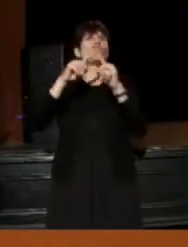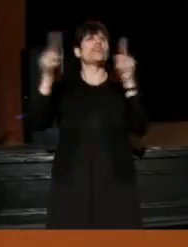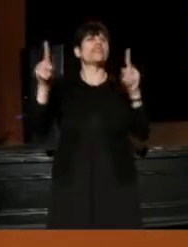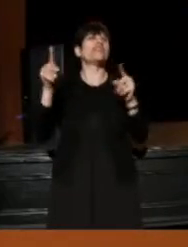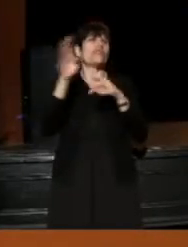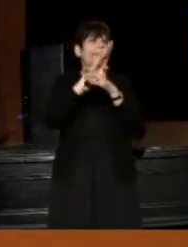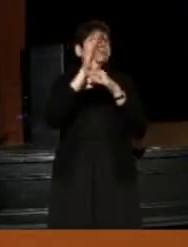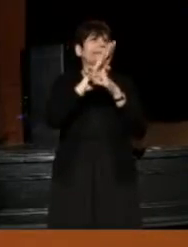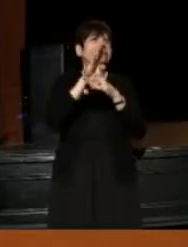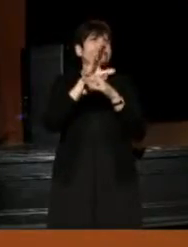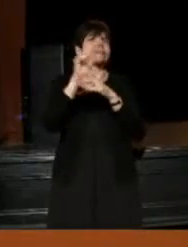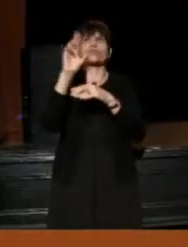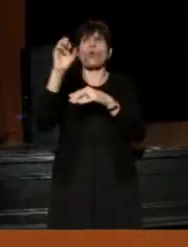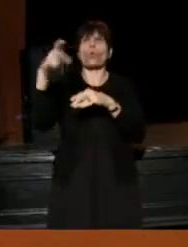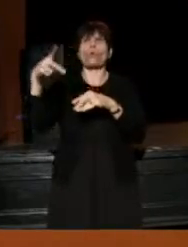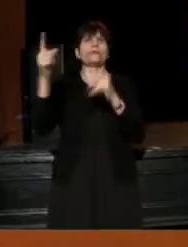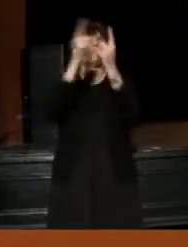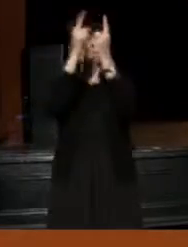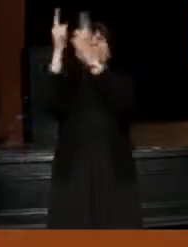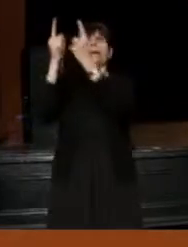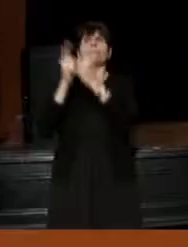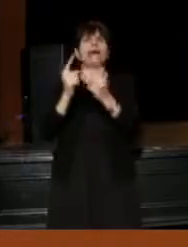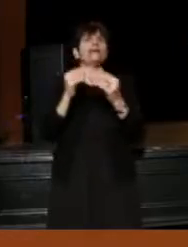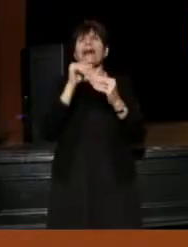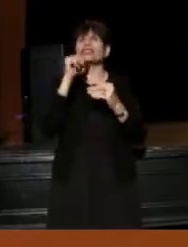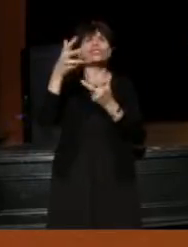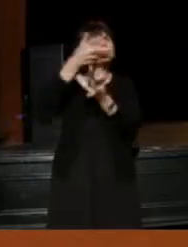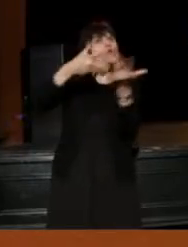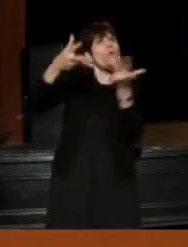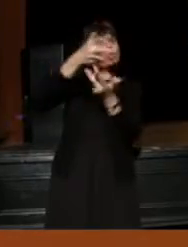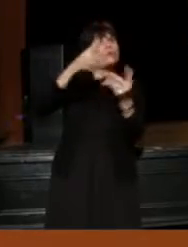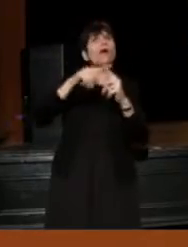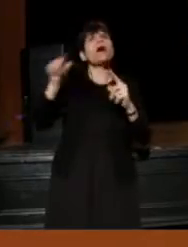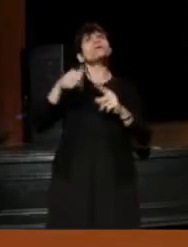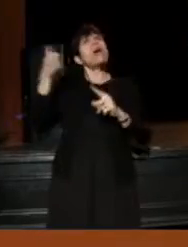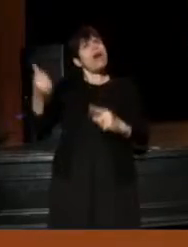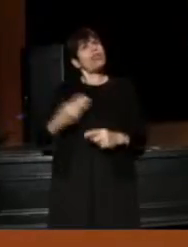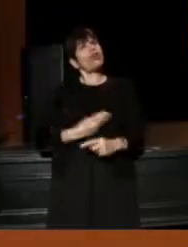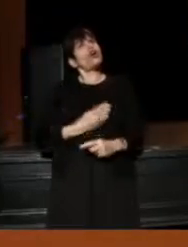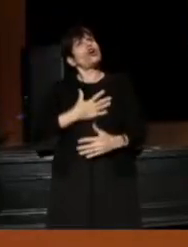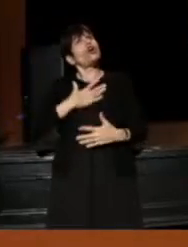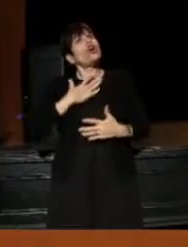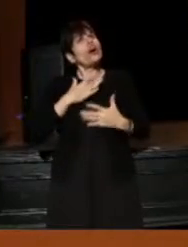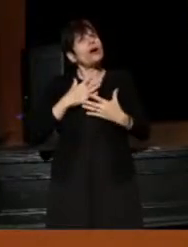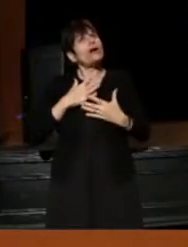That's one response to what you said.